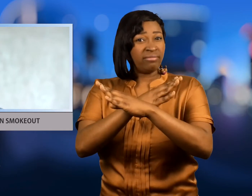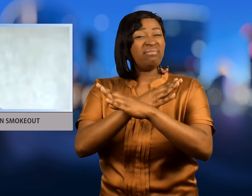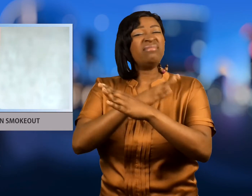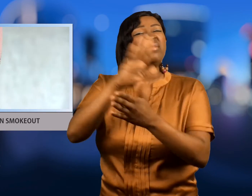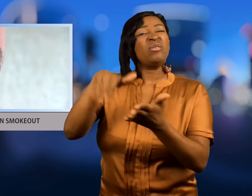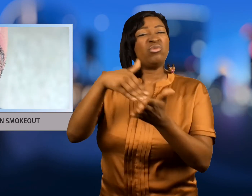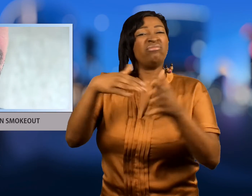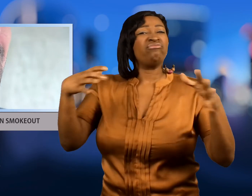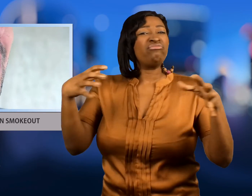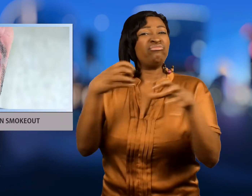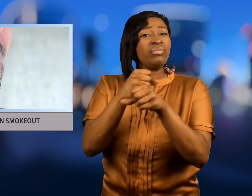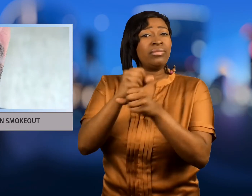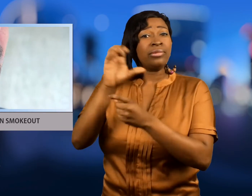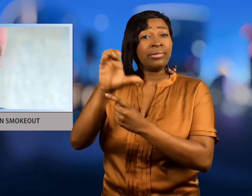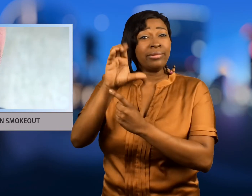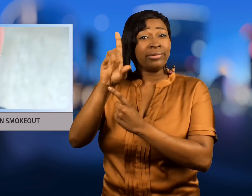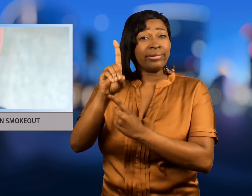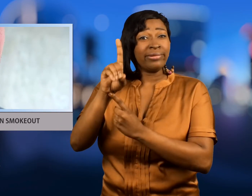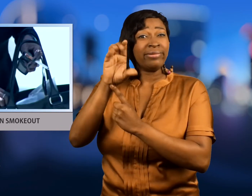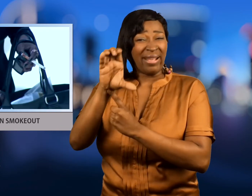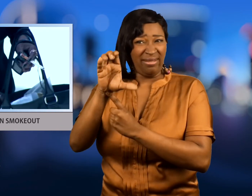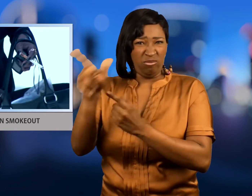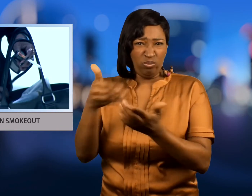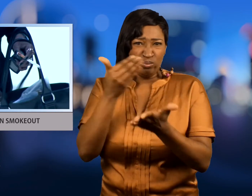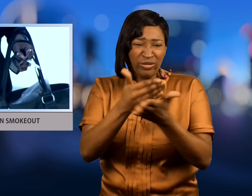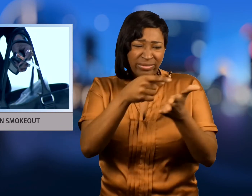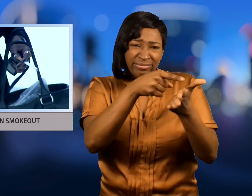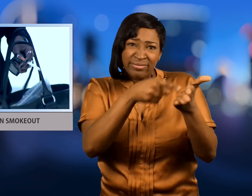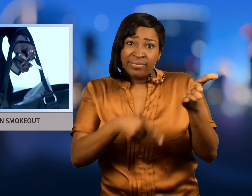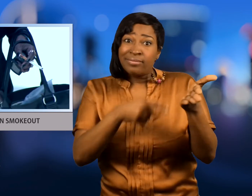smoking kills 480-thousand